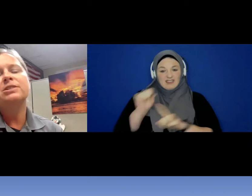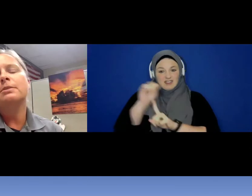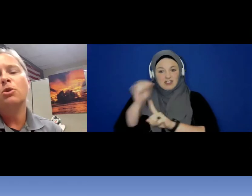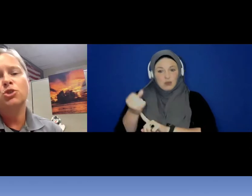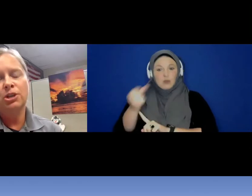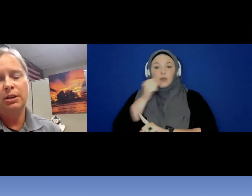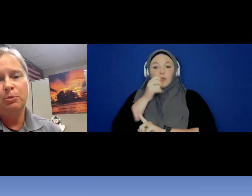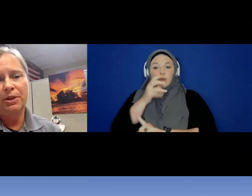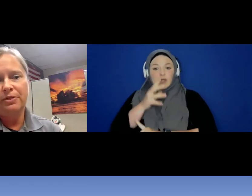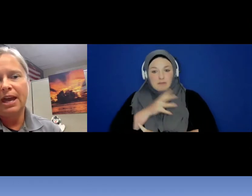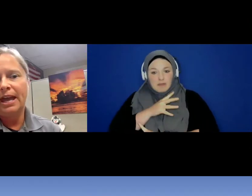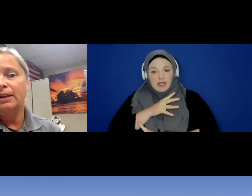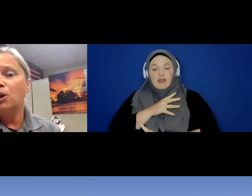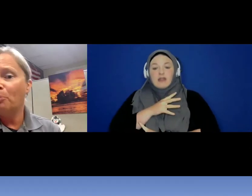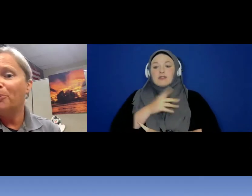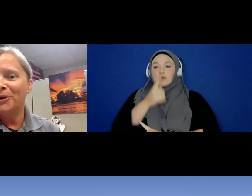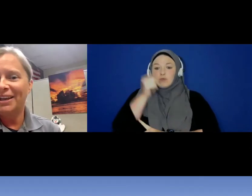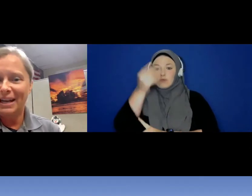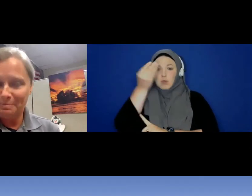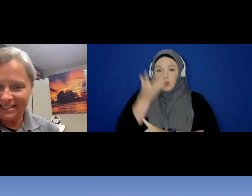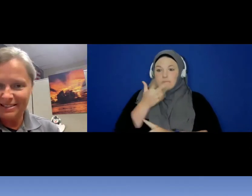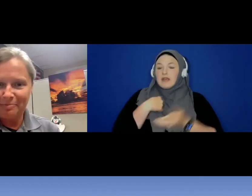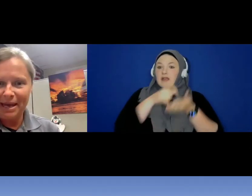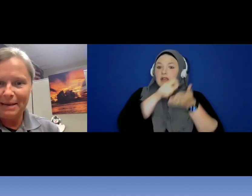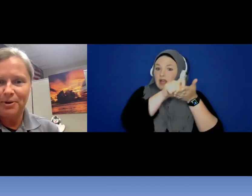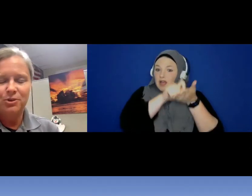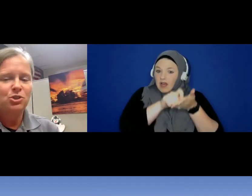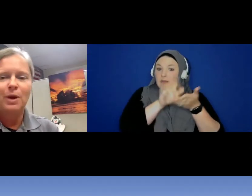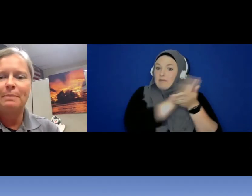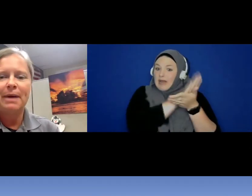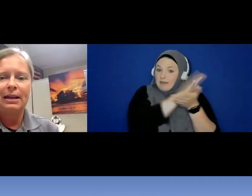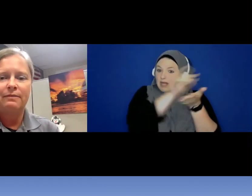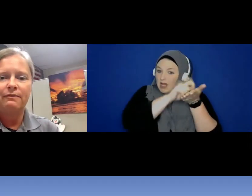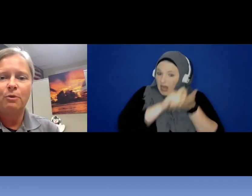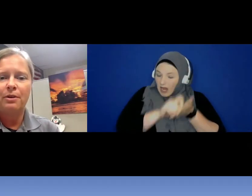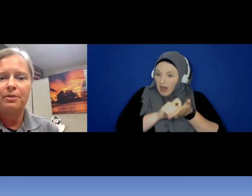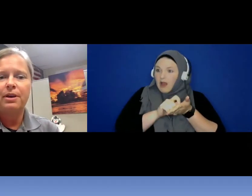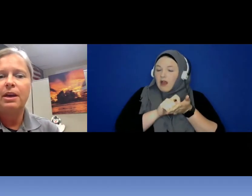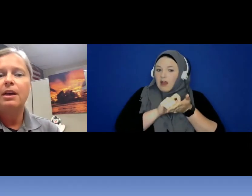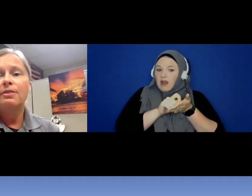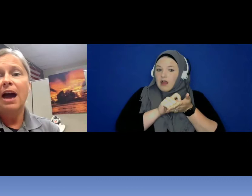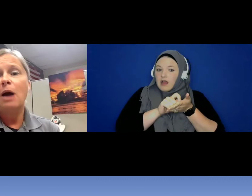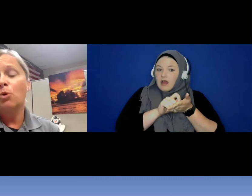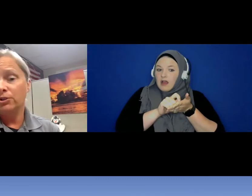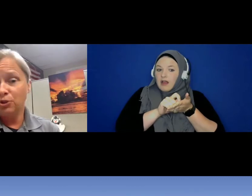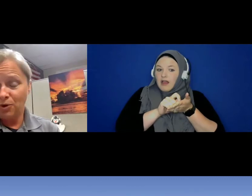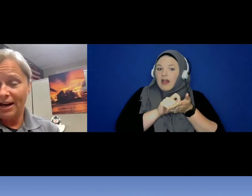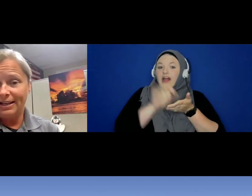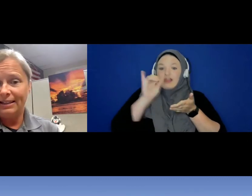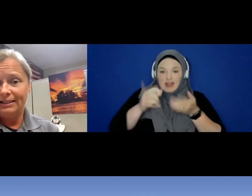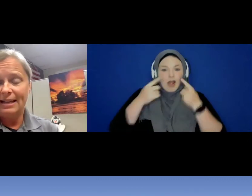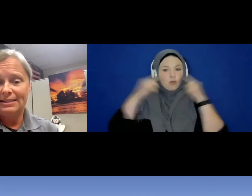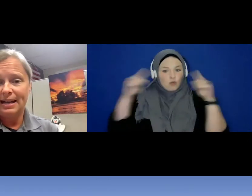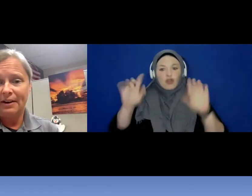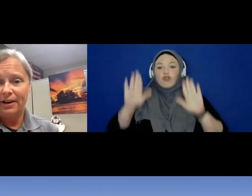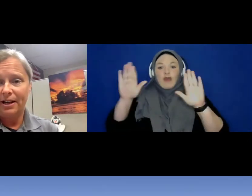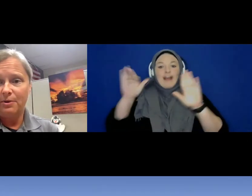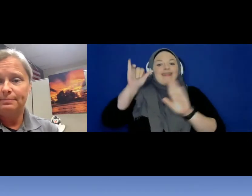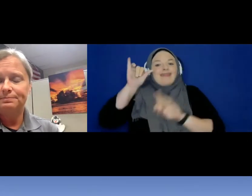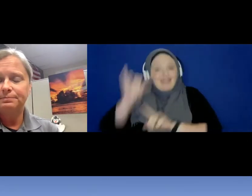to motion with a notebook and a piece of paper to write back and forth that worked great in that scenario.